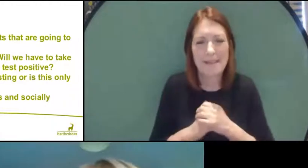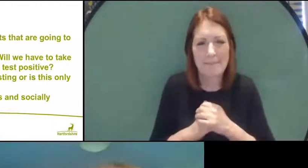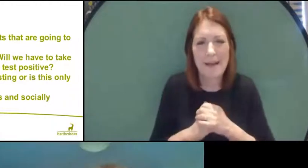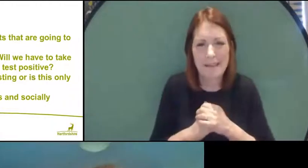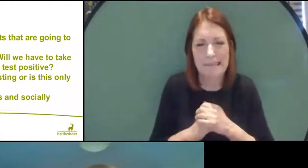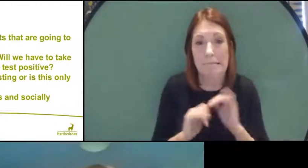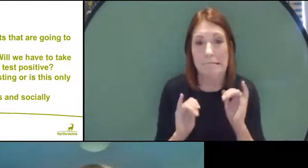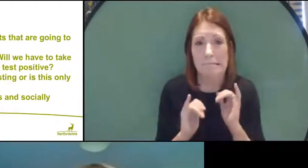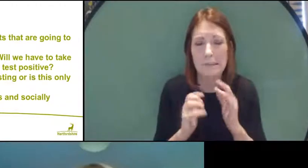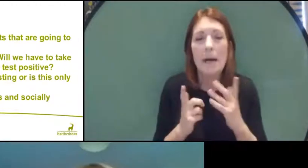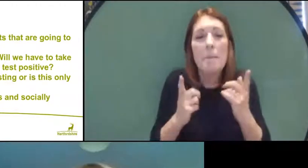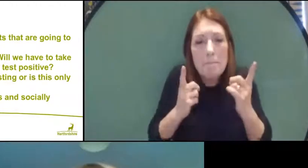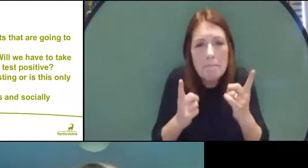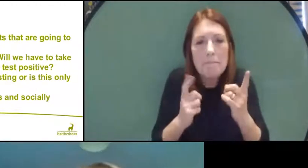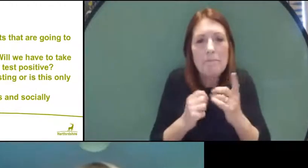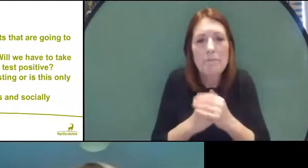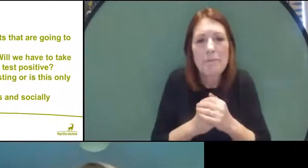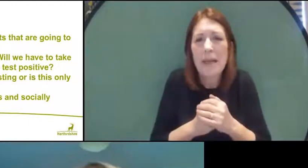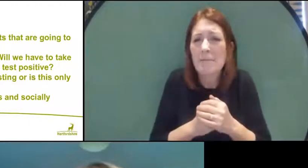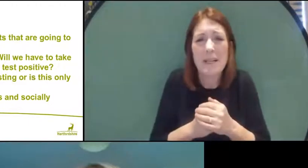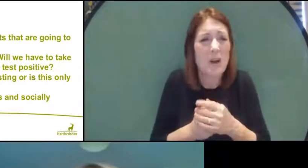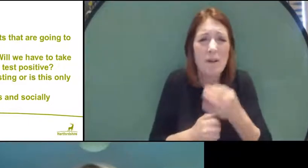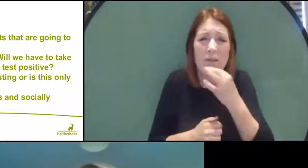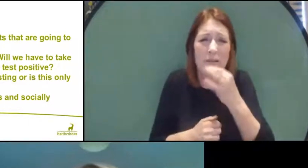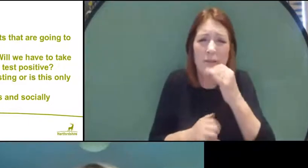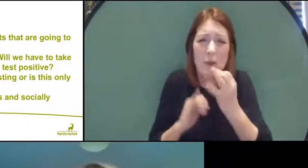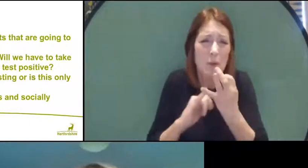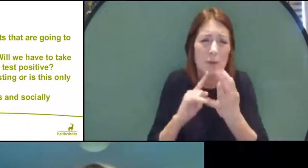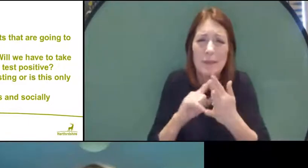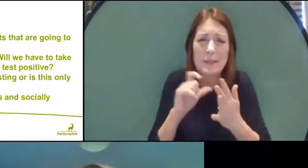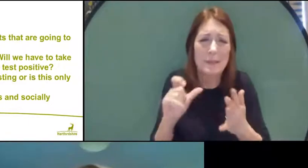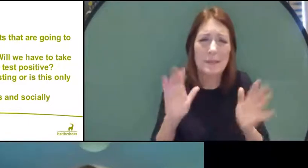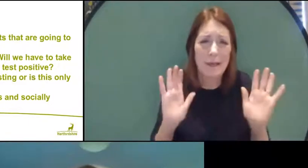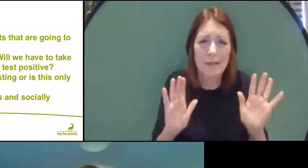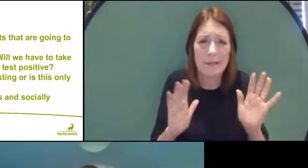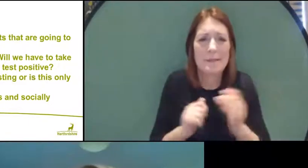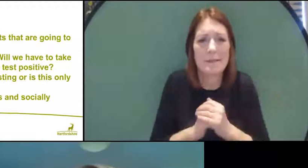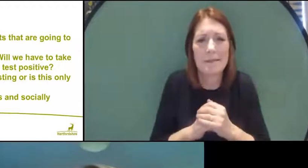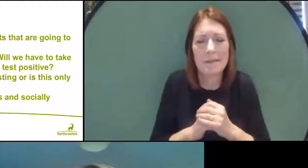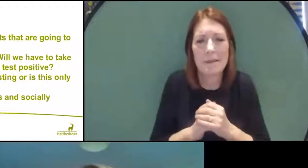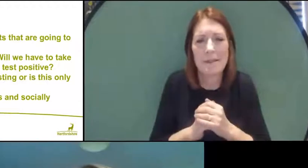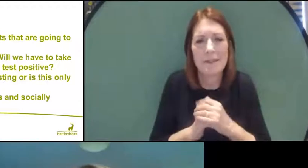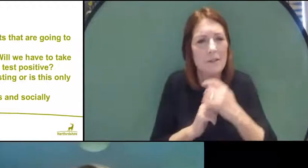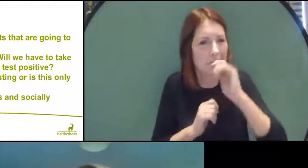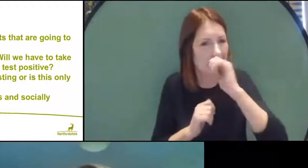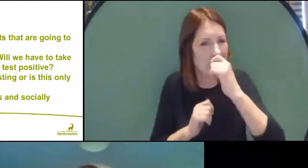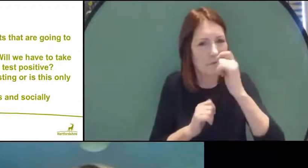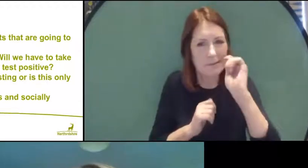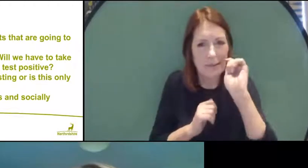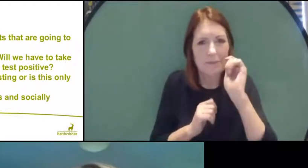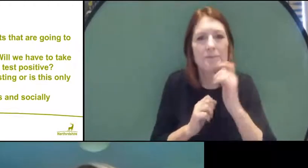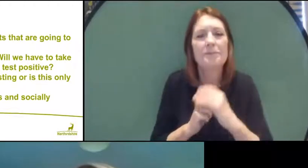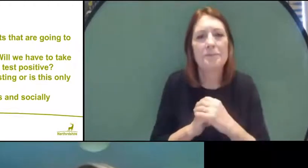but we're talking a couple of seconds here - just a few seconds to get that that swab down there,